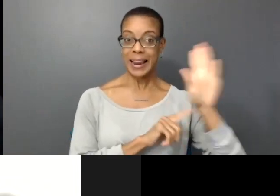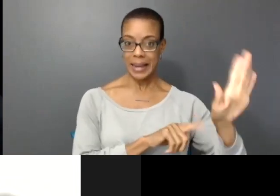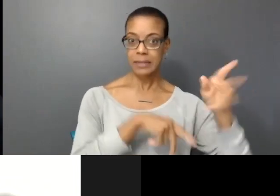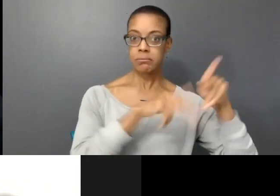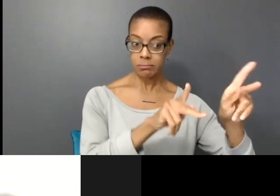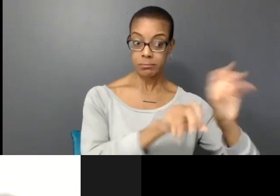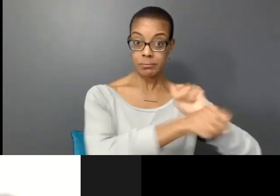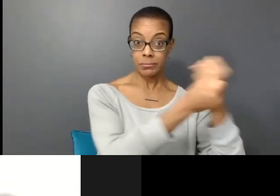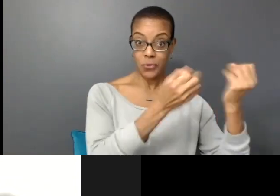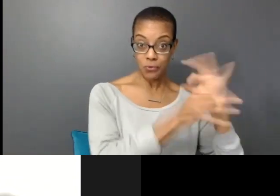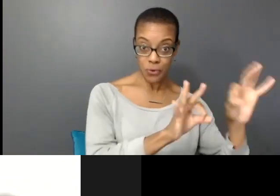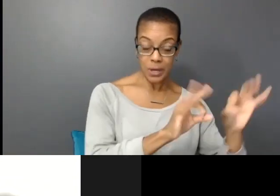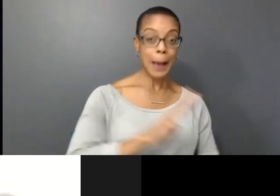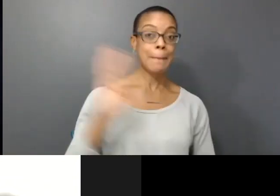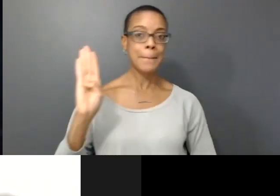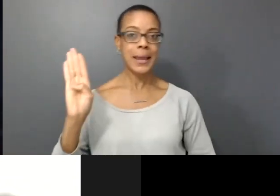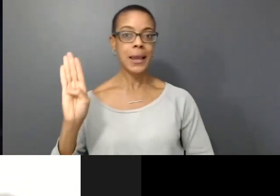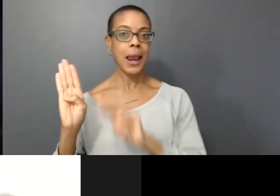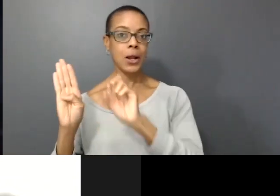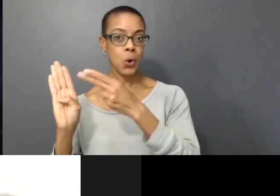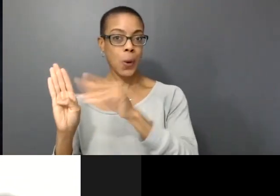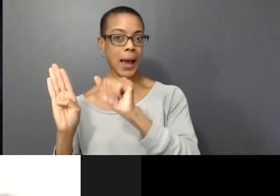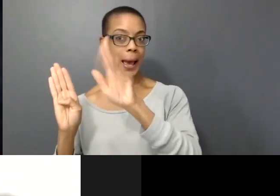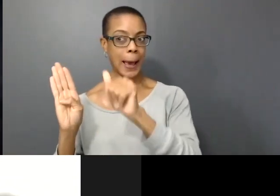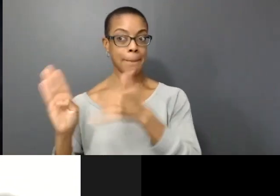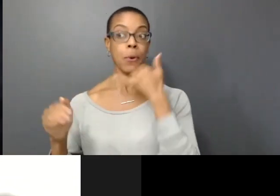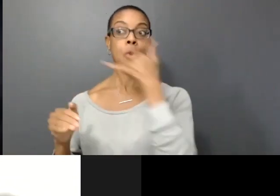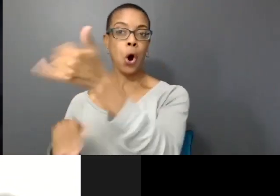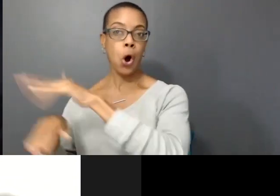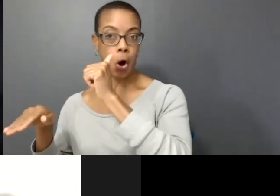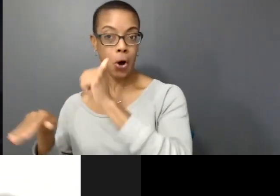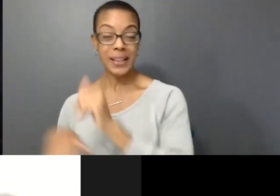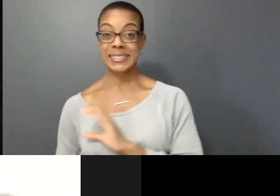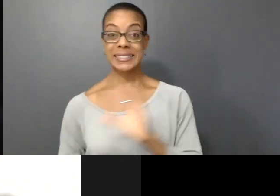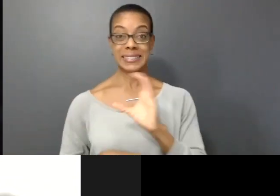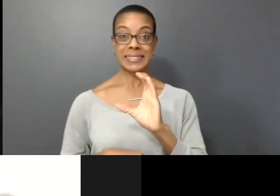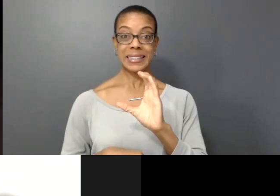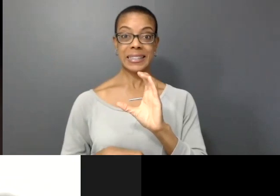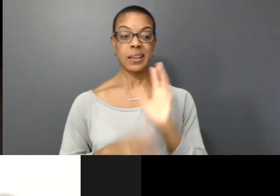B: should Noah and Abby go call this in. C: should they leave Frank tied up and search